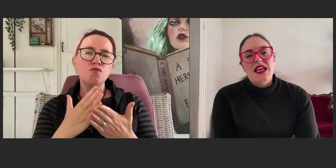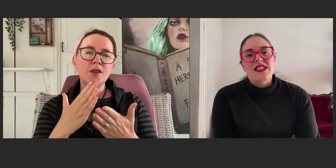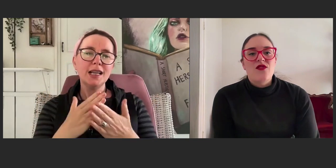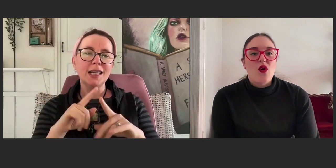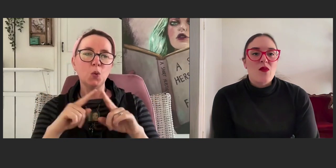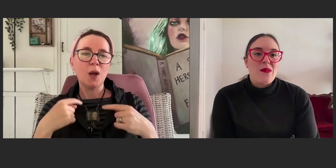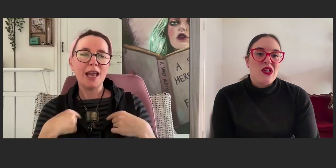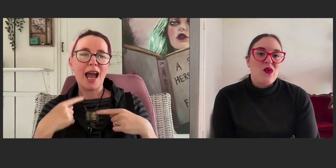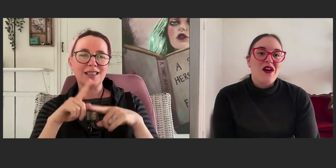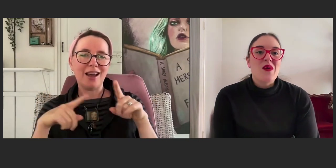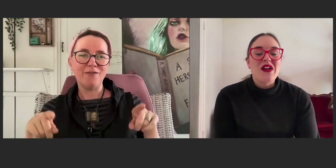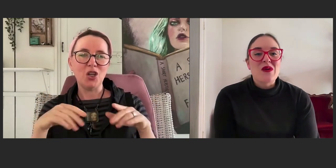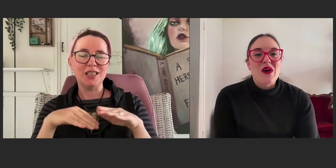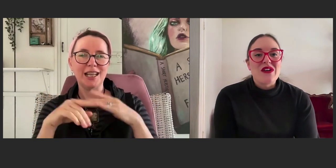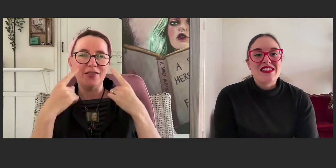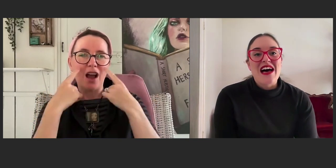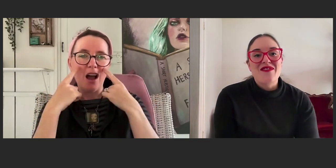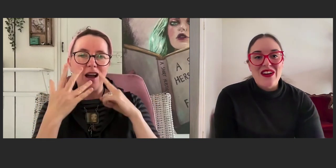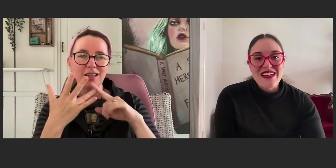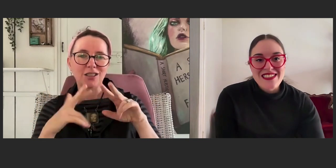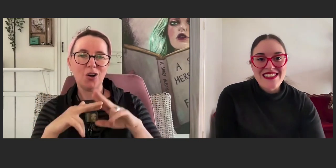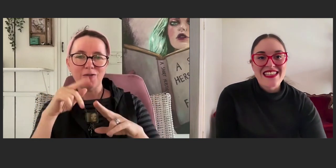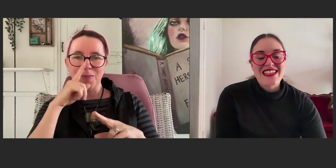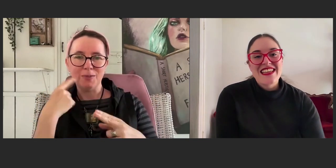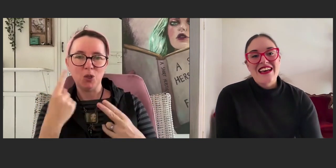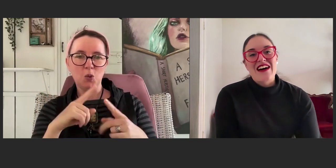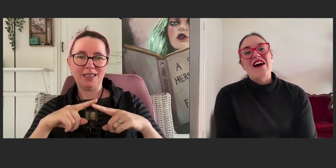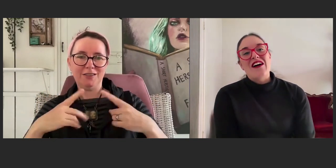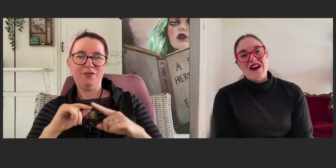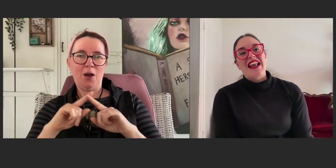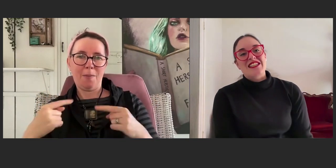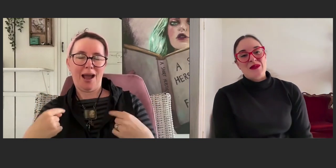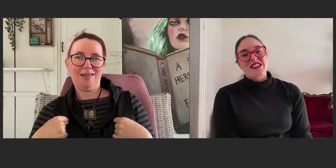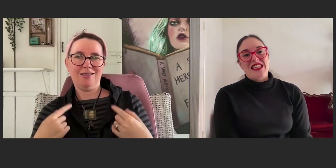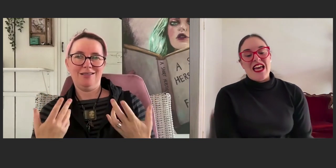is for the people who are quote unquote diverse. And as we were saying,